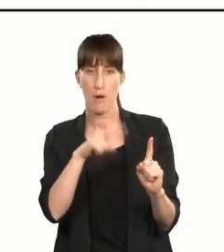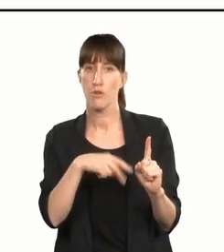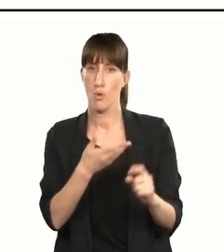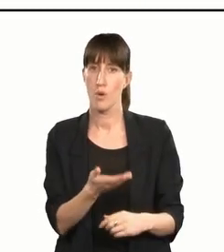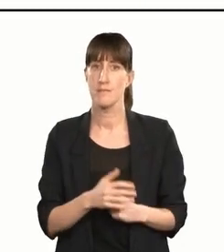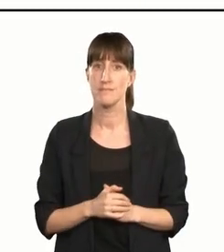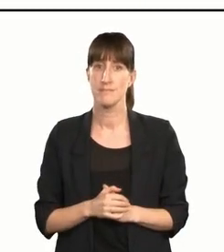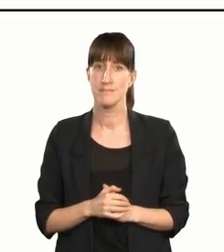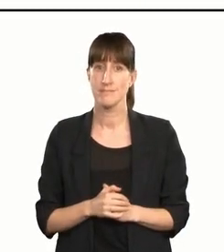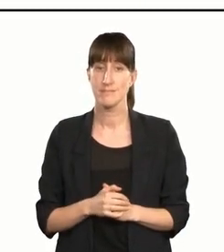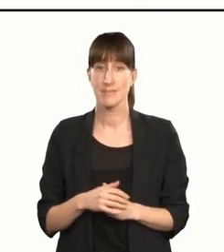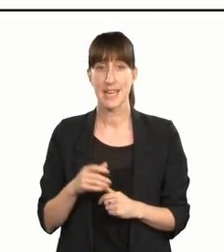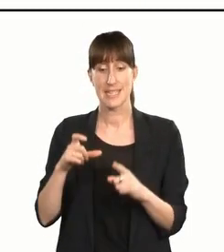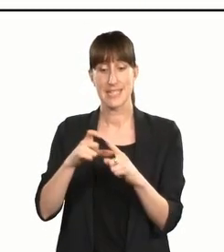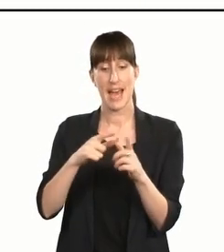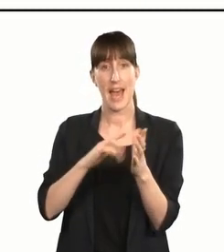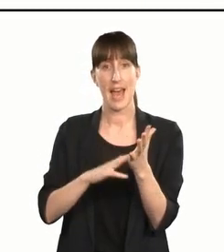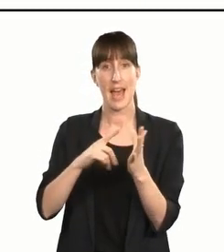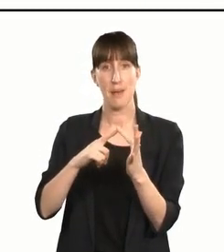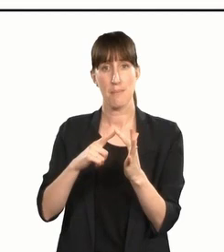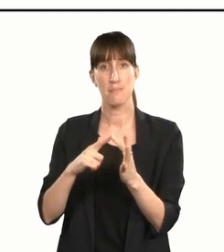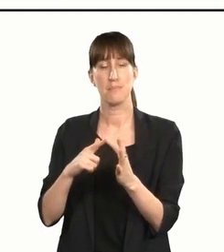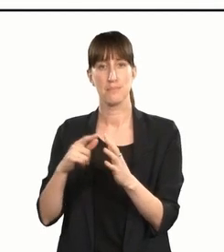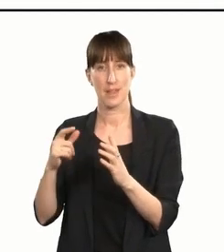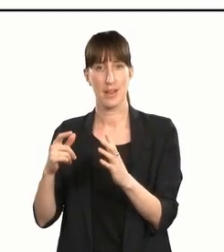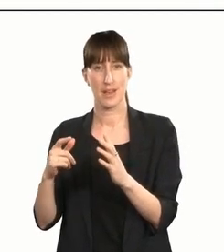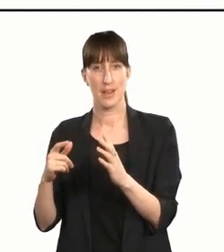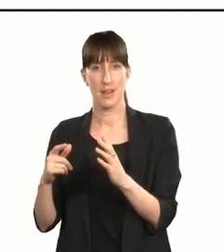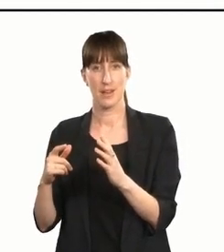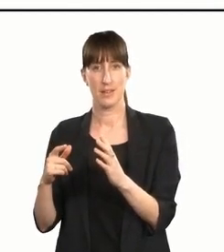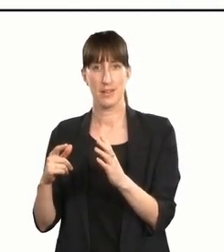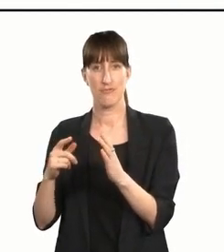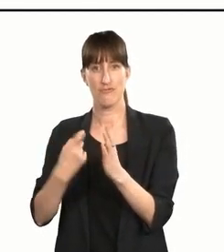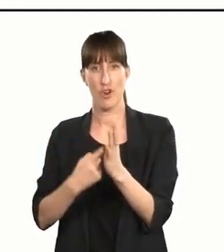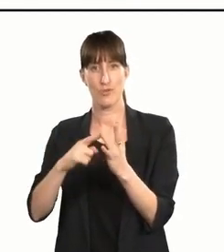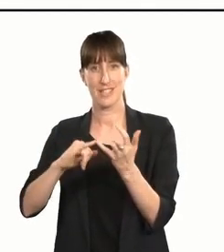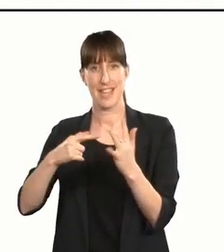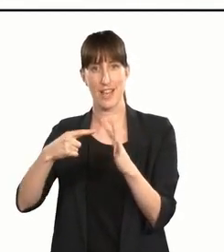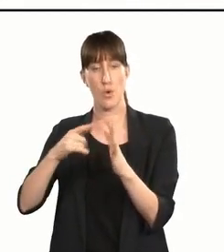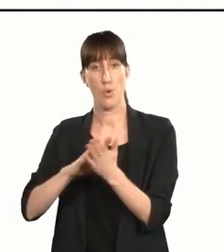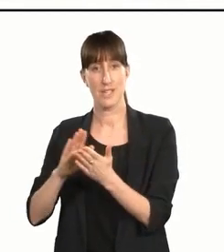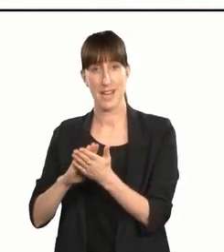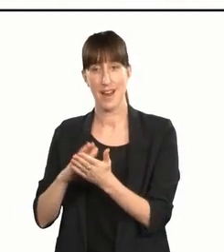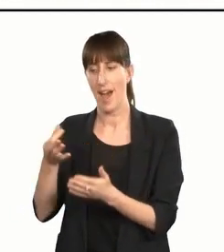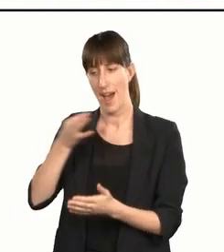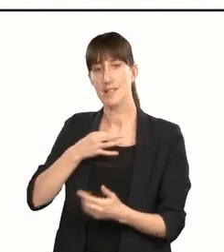I am pleased to have been asked by our esteemed patron of the Arts Access Accolade, Dame Rosie Horton, to make the